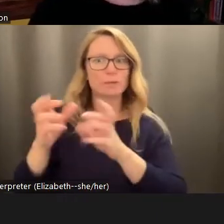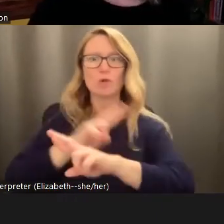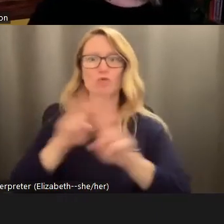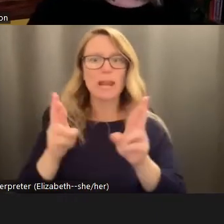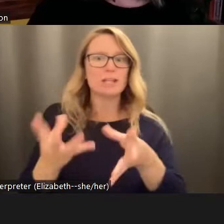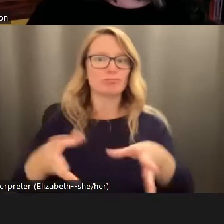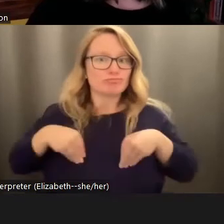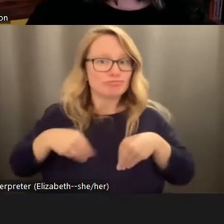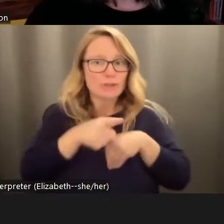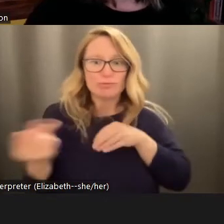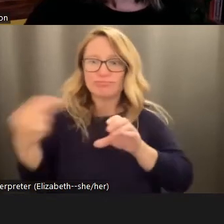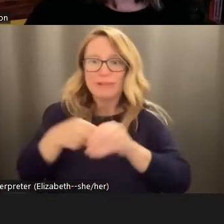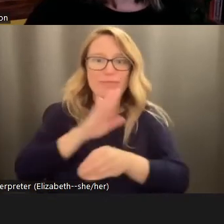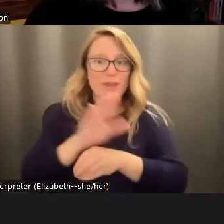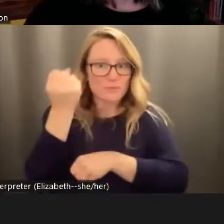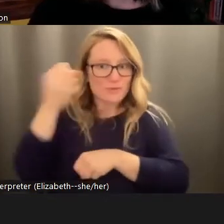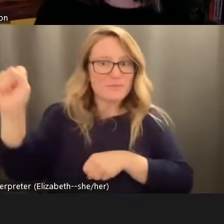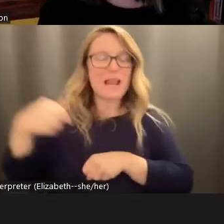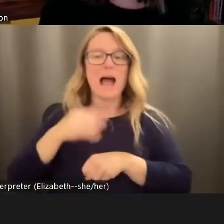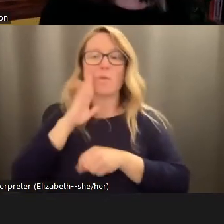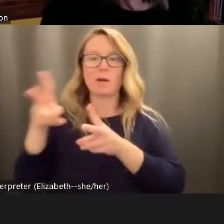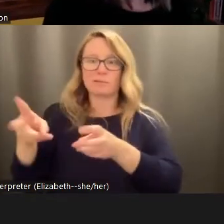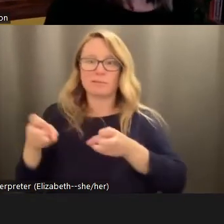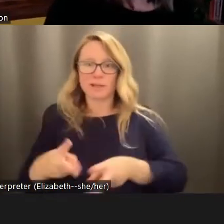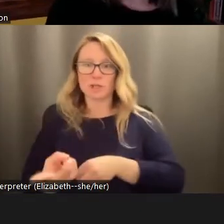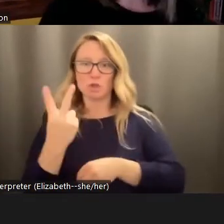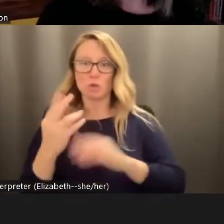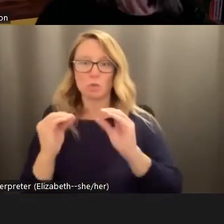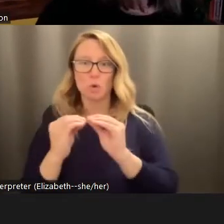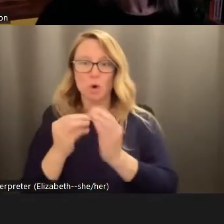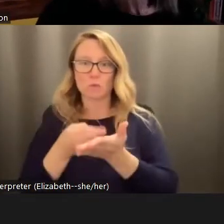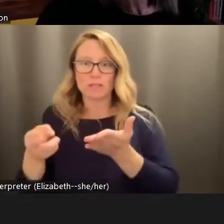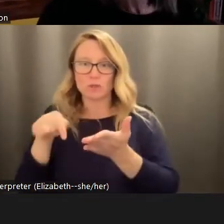movement. And I'm going to draw two more resources in the chat